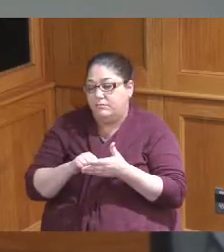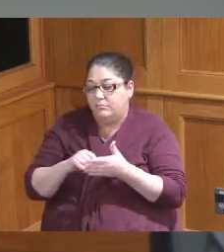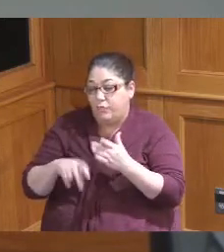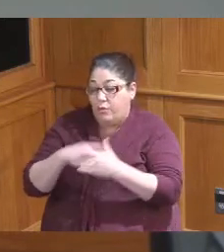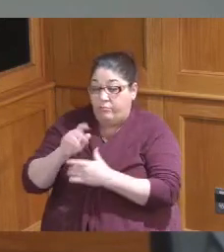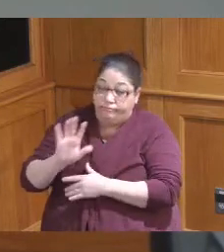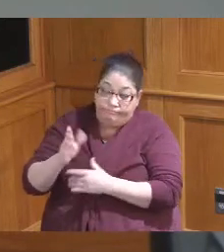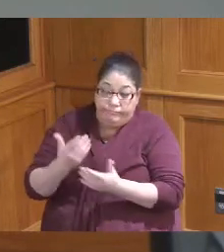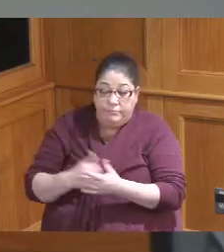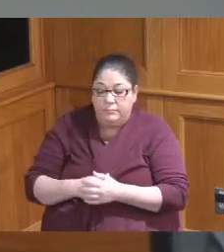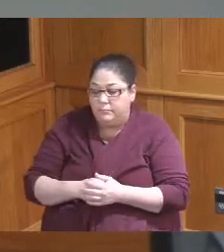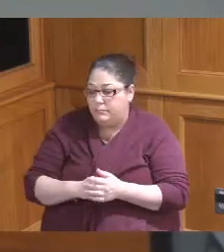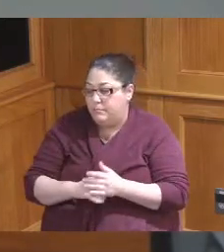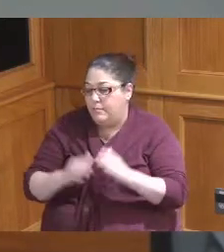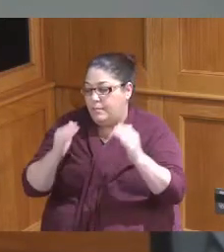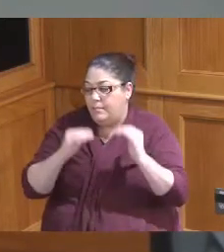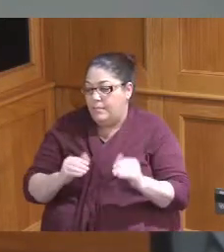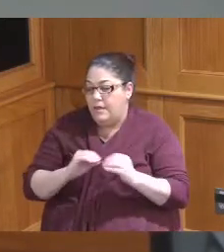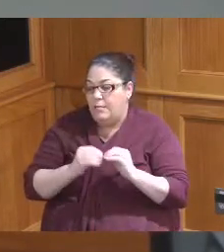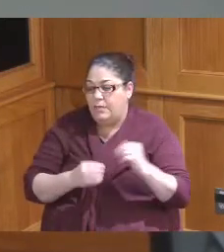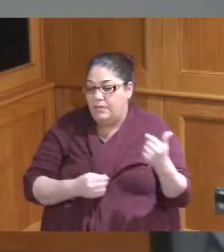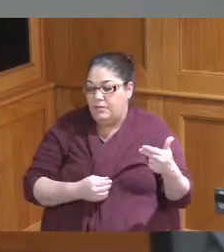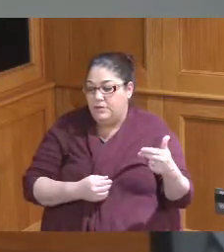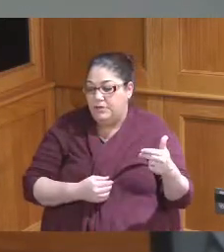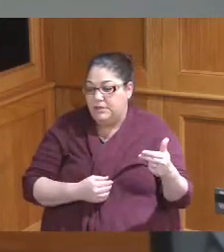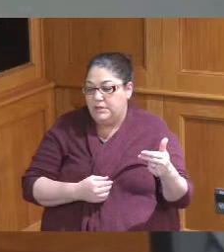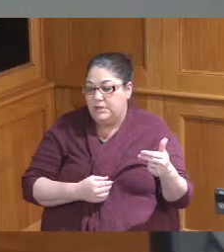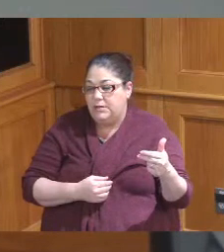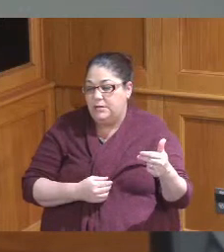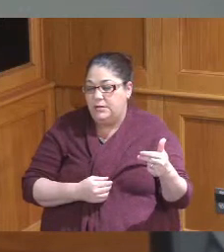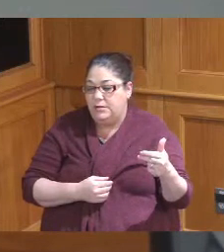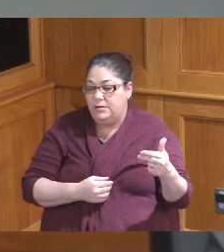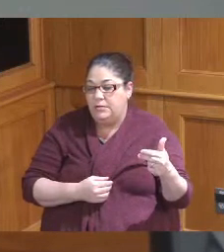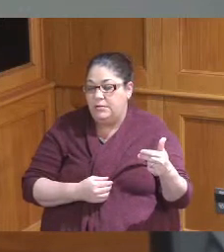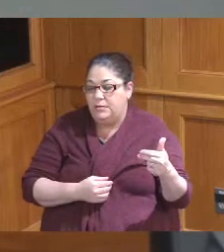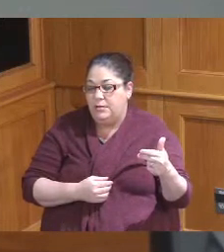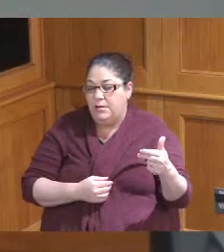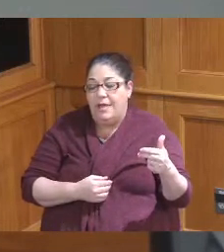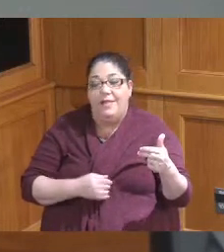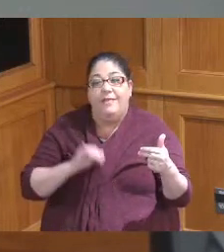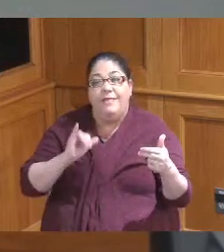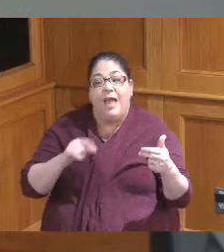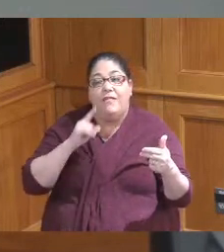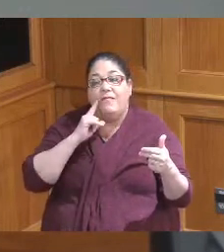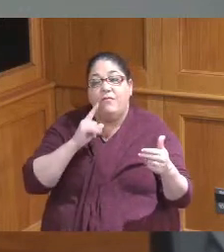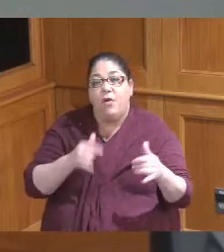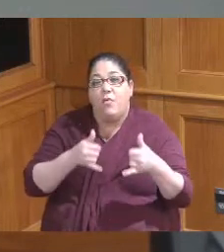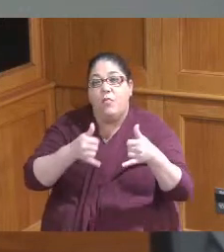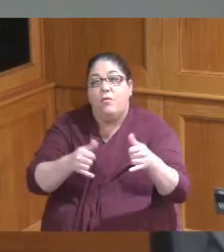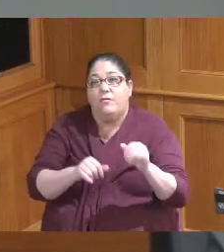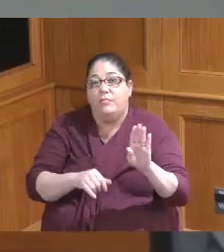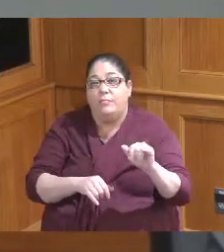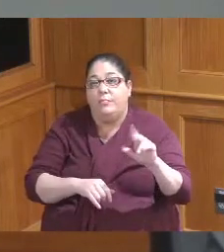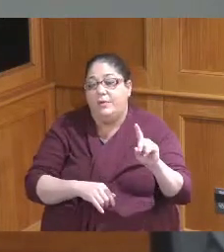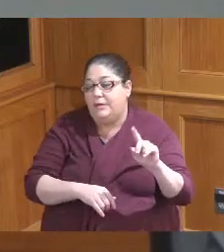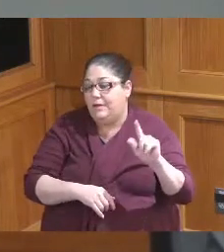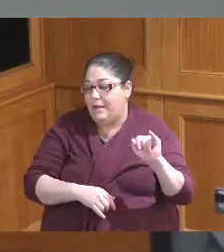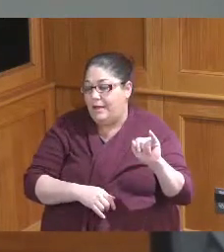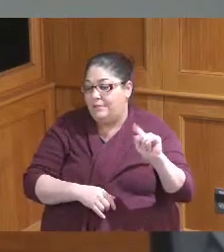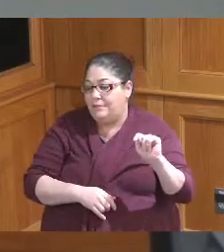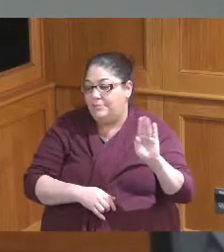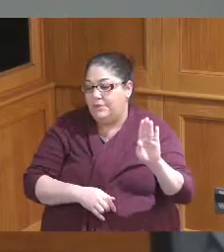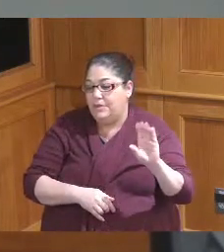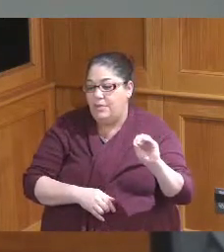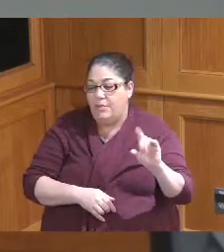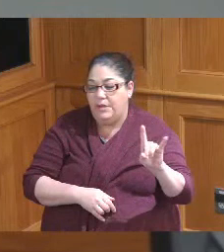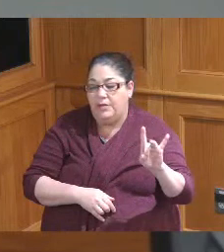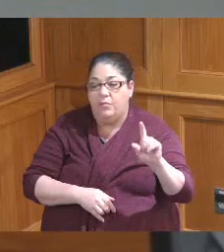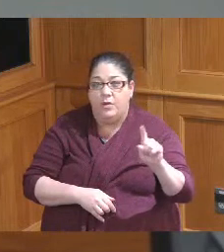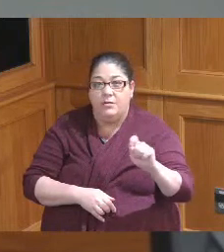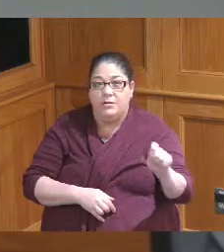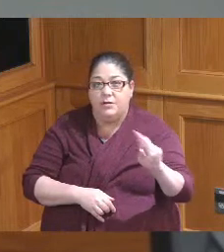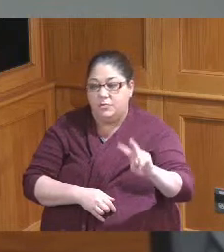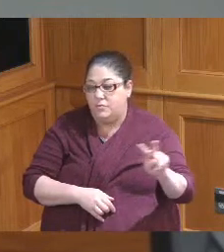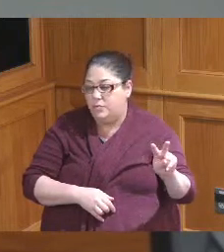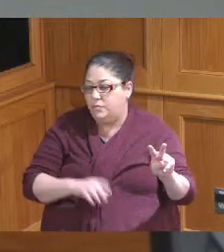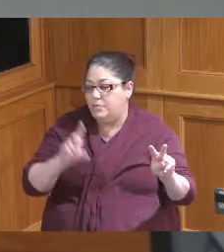item number 13 is a resolution for the award of a bid itb081-22 to Deborah Kuempel doing business as